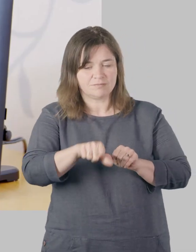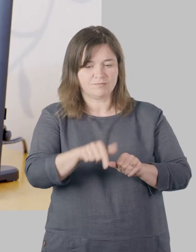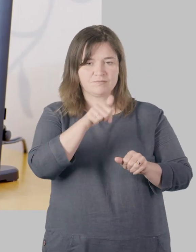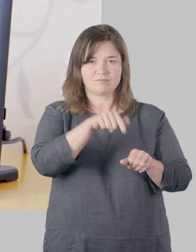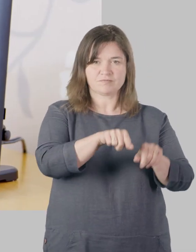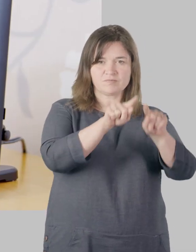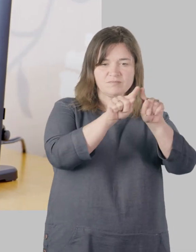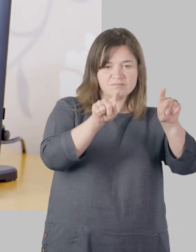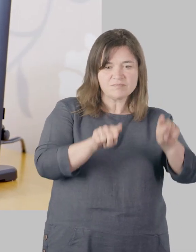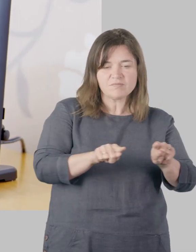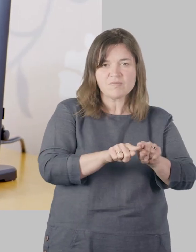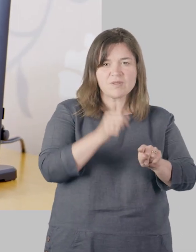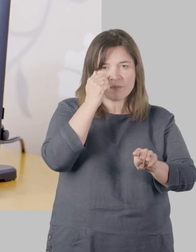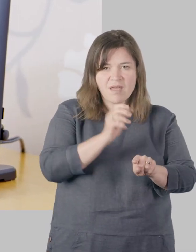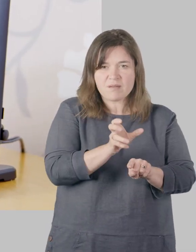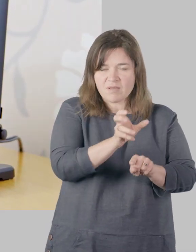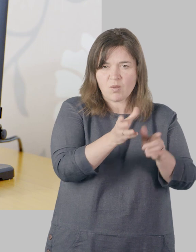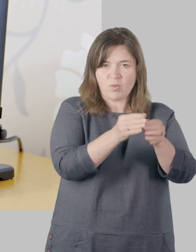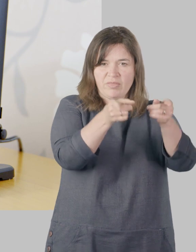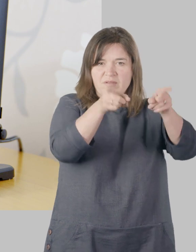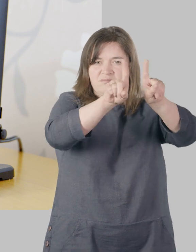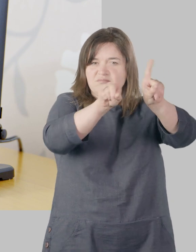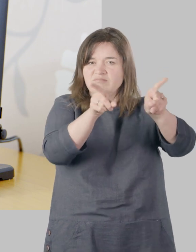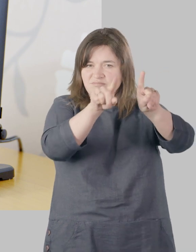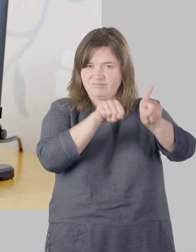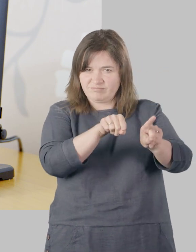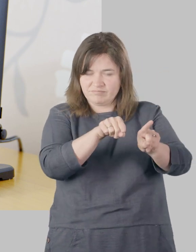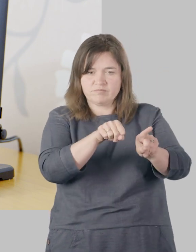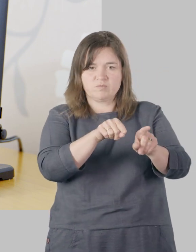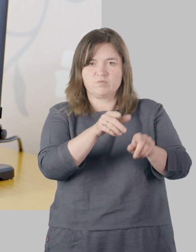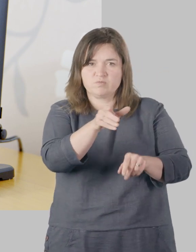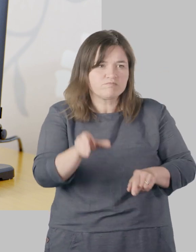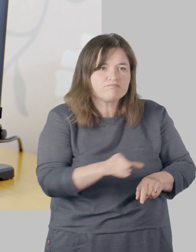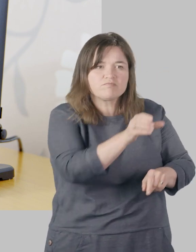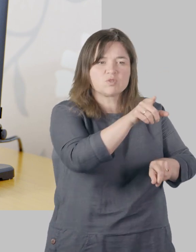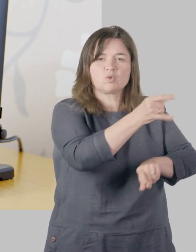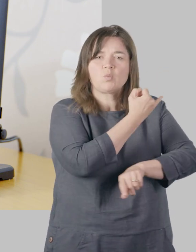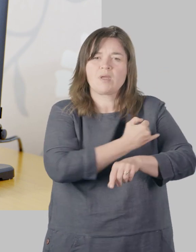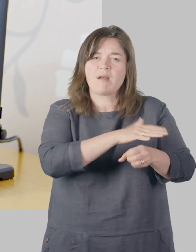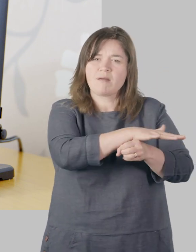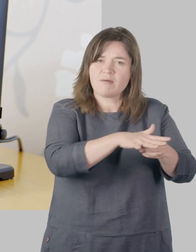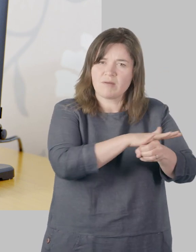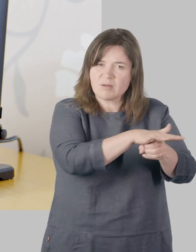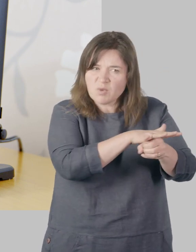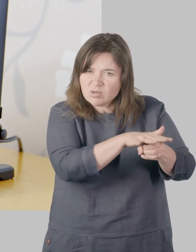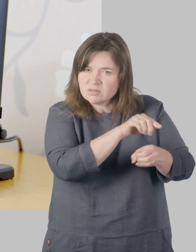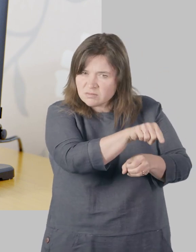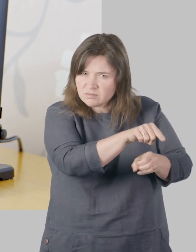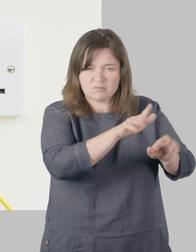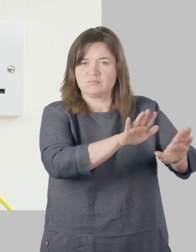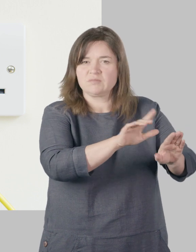Before you put it into the room where you have a weak Wi-Fi signal you need to get it to connect with your router